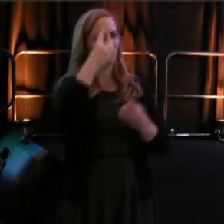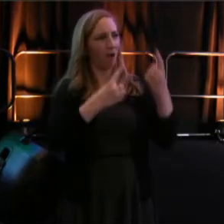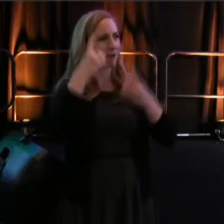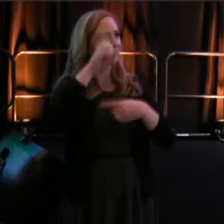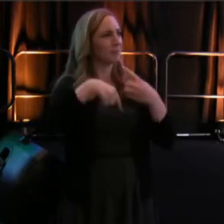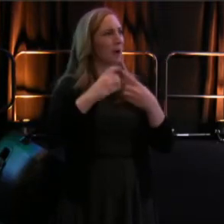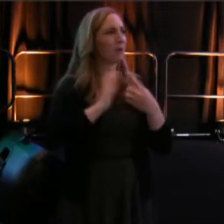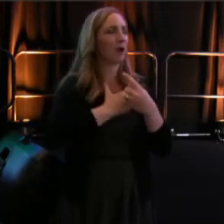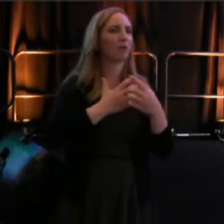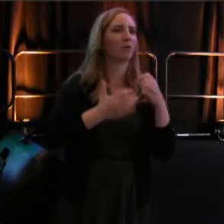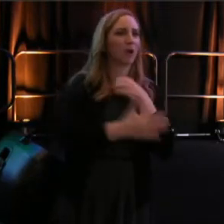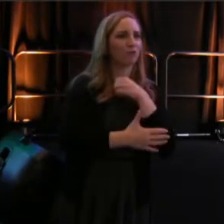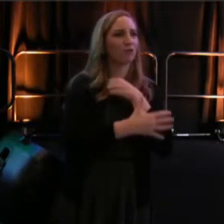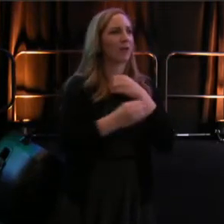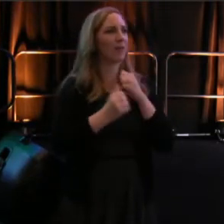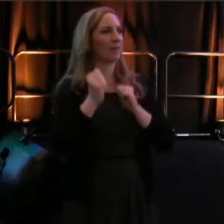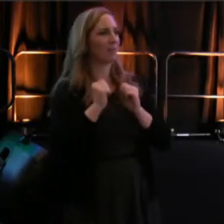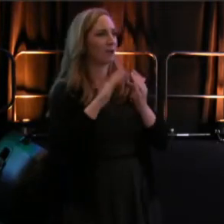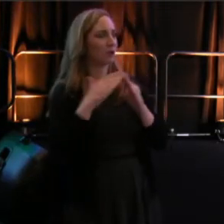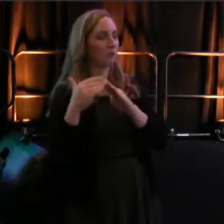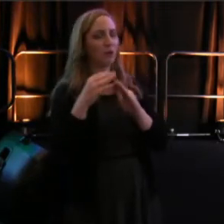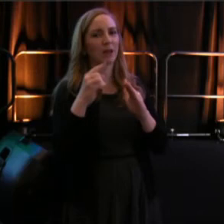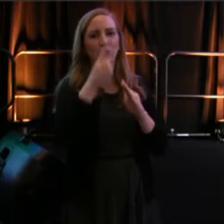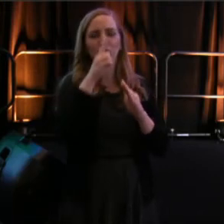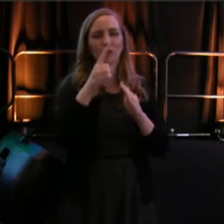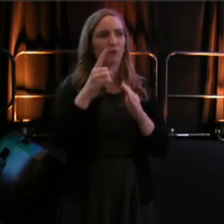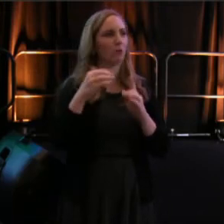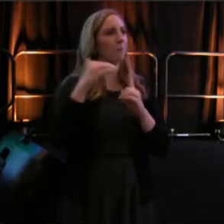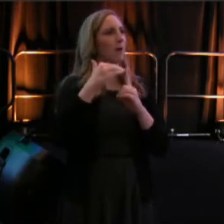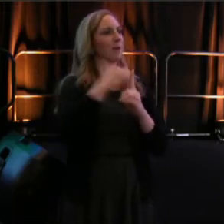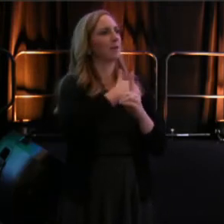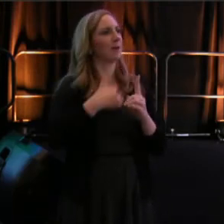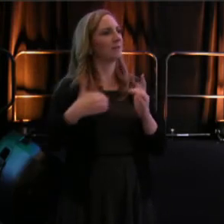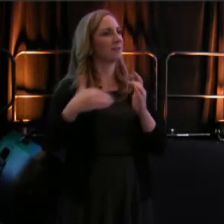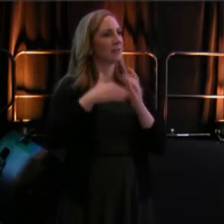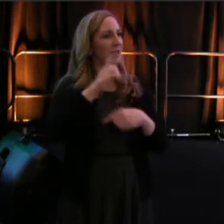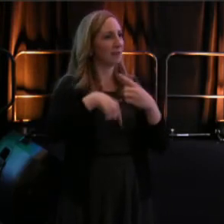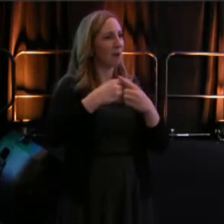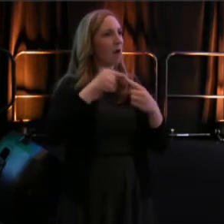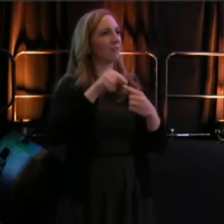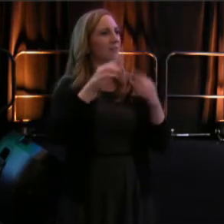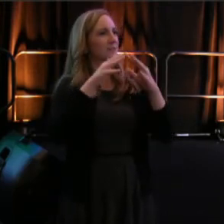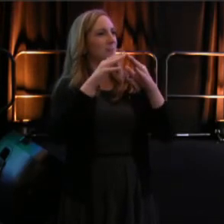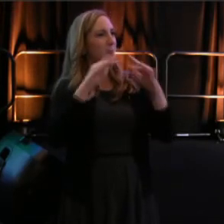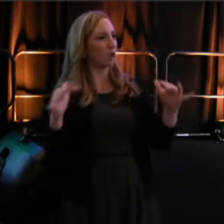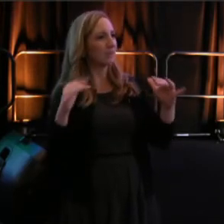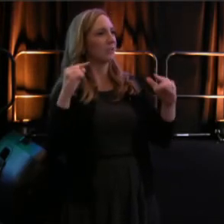And you also reminded us again, about the importance of this multi-generational room that we're in.